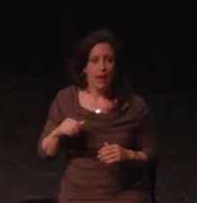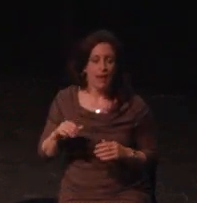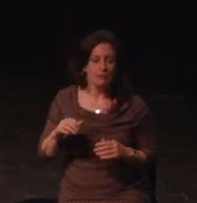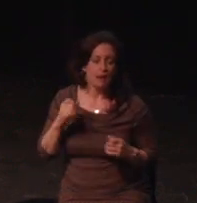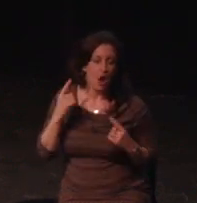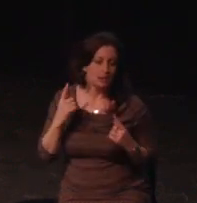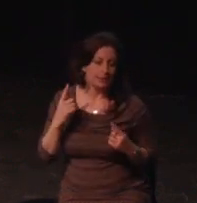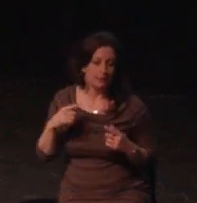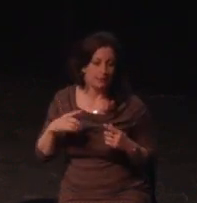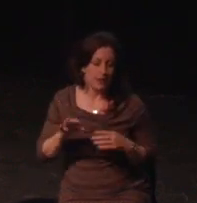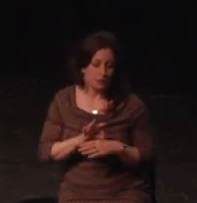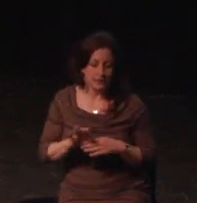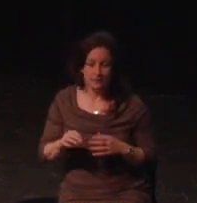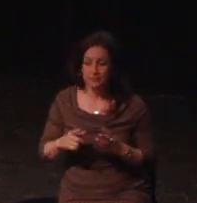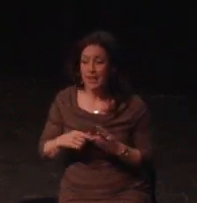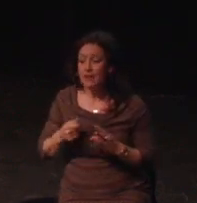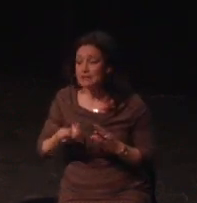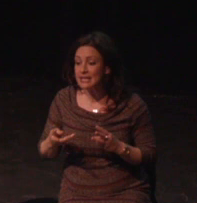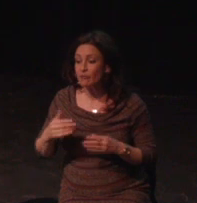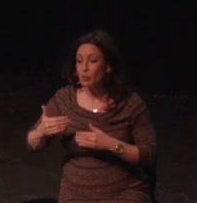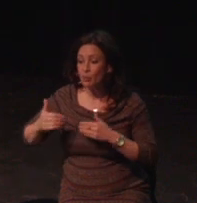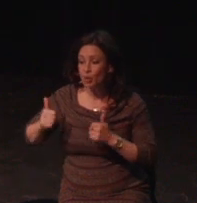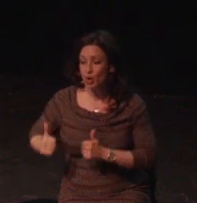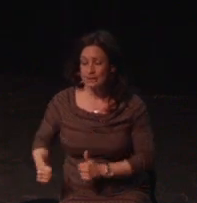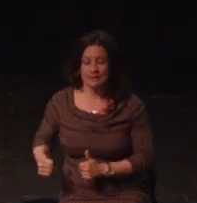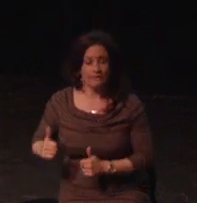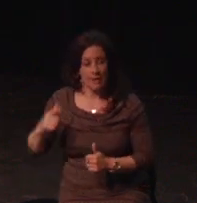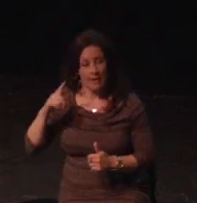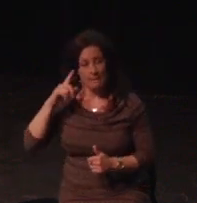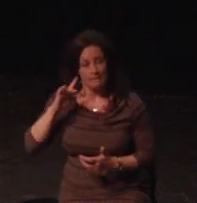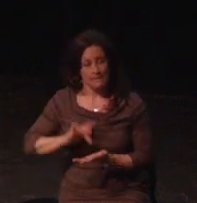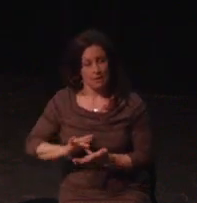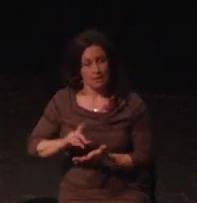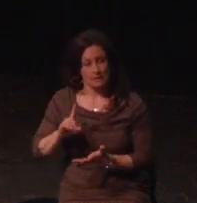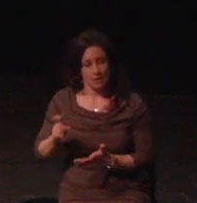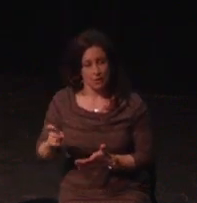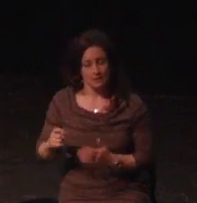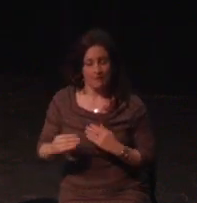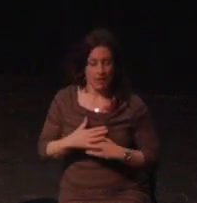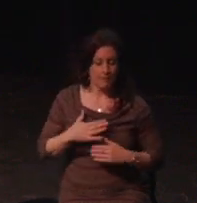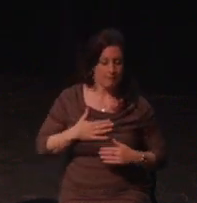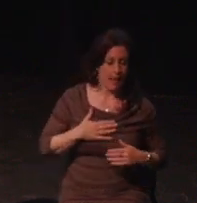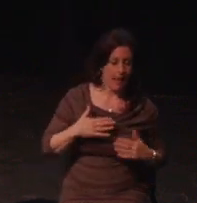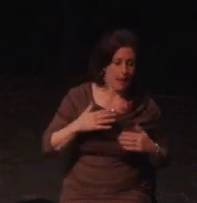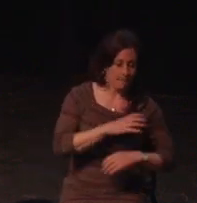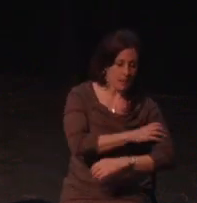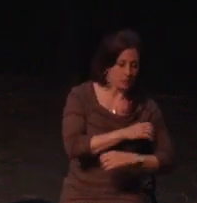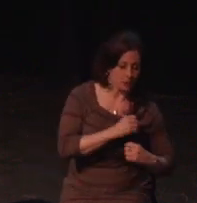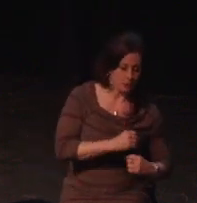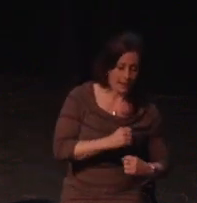I went from being a mildly disabled person who could live a somewhat normal life, to someone who is considered profoundly disabled in some ways,